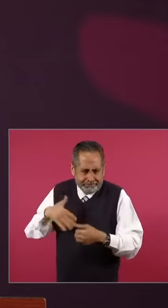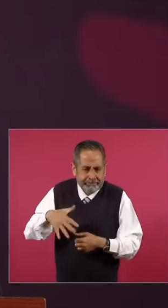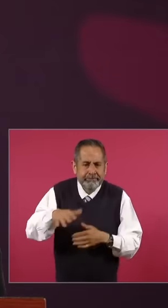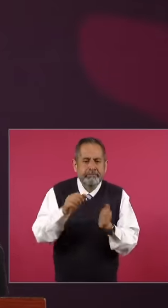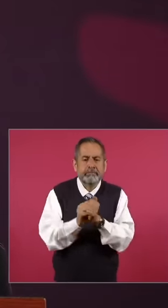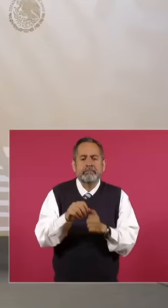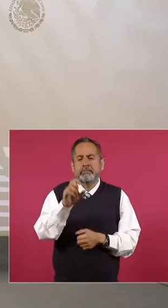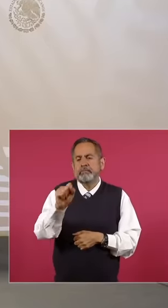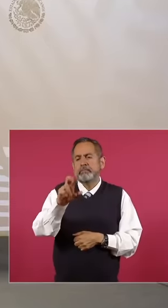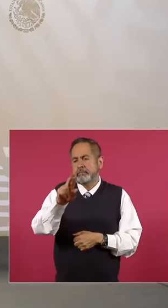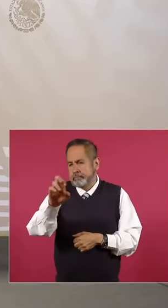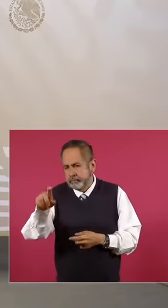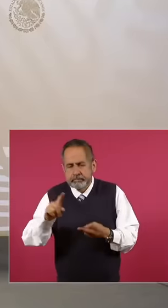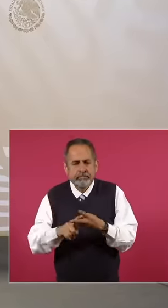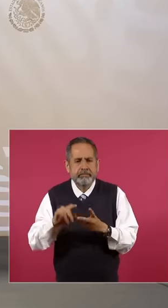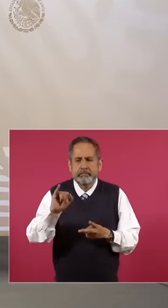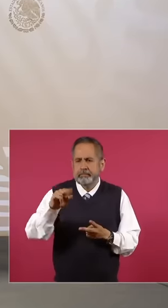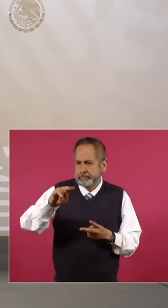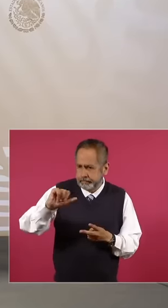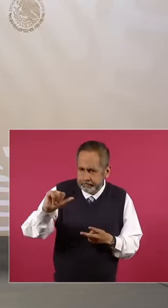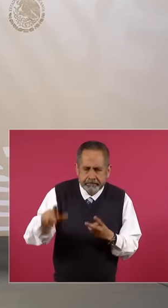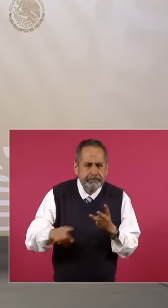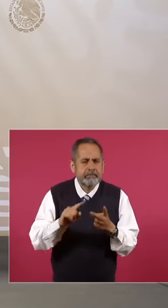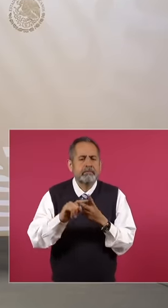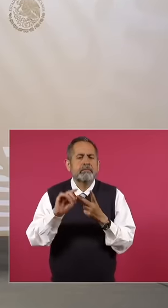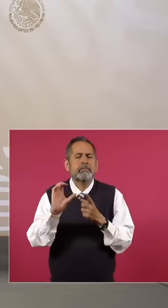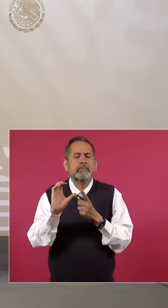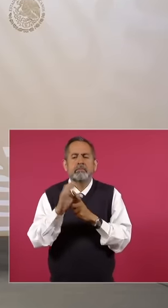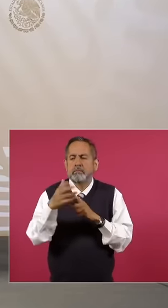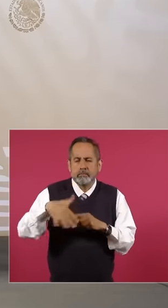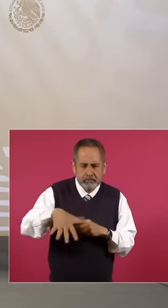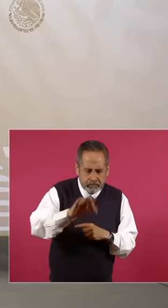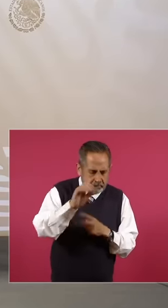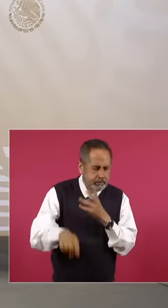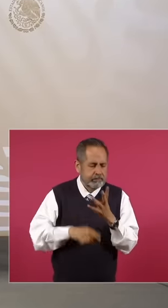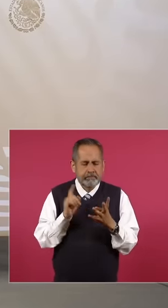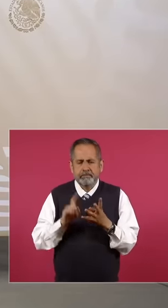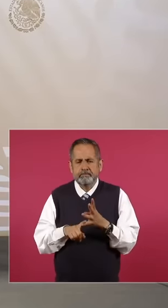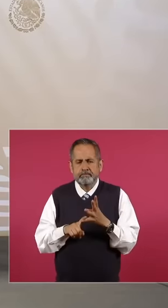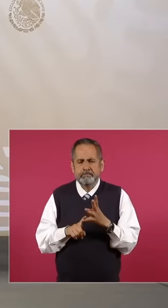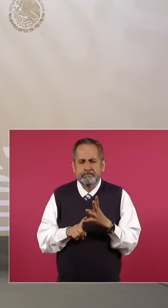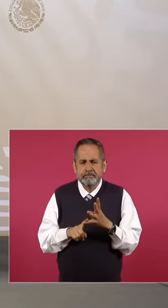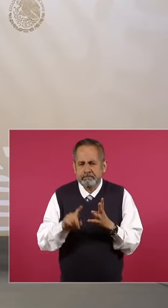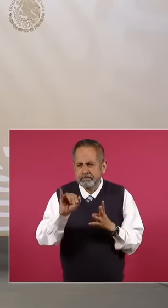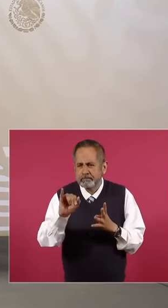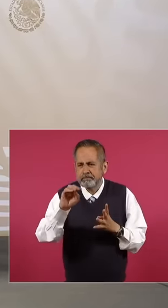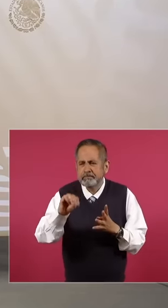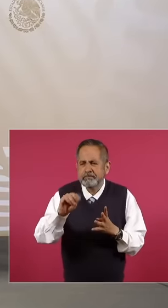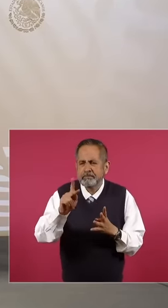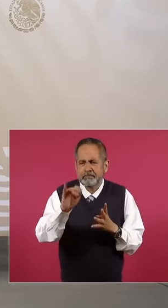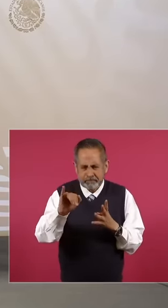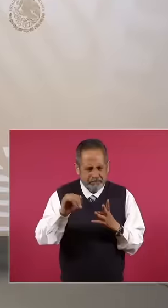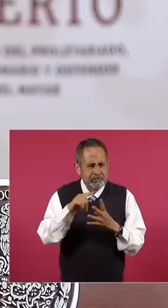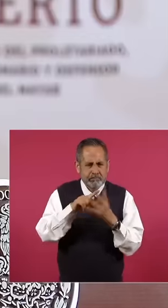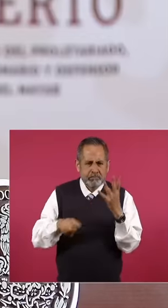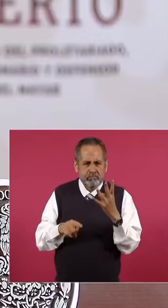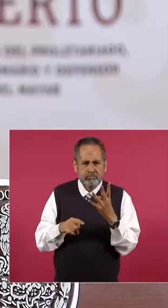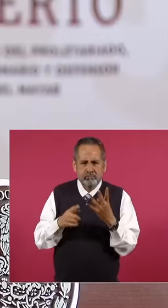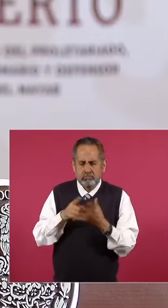National Search Commission the ina eh the El impi institute of indigenous peoples the city hall